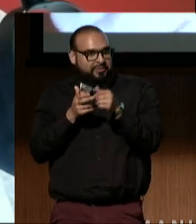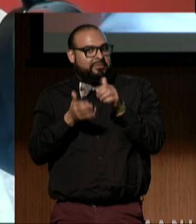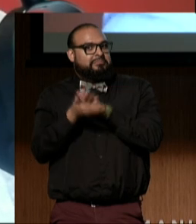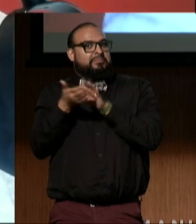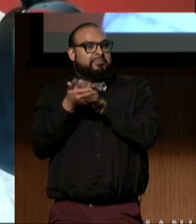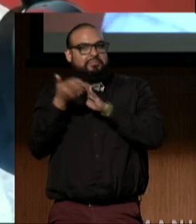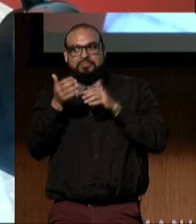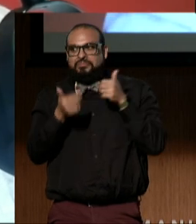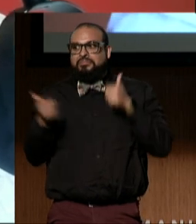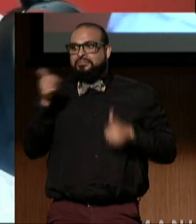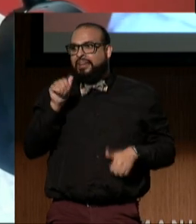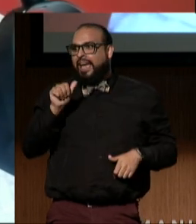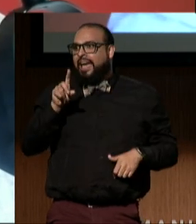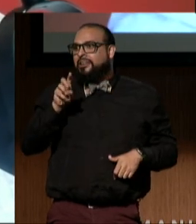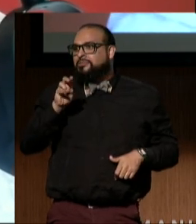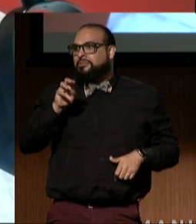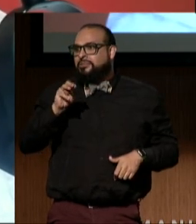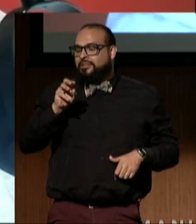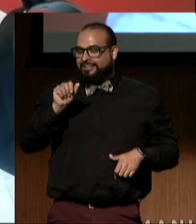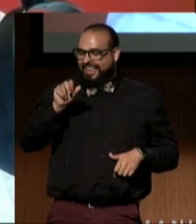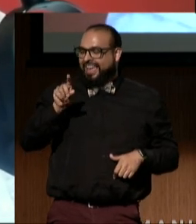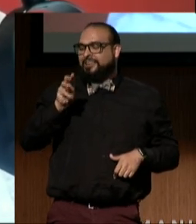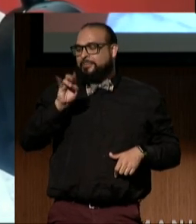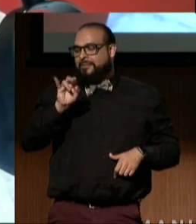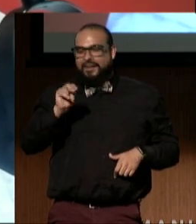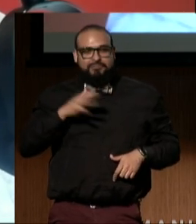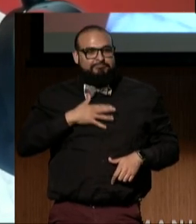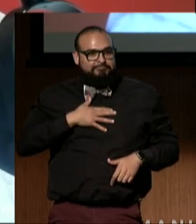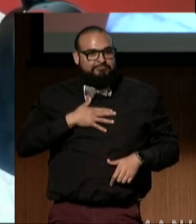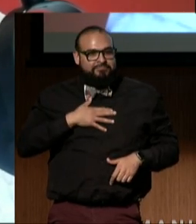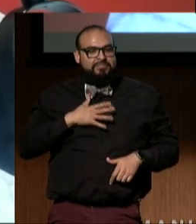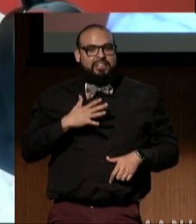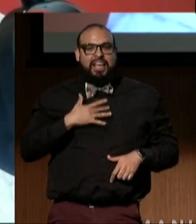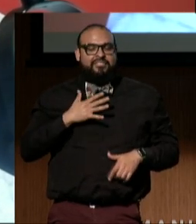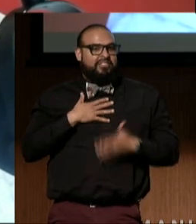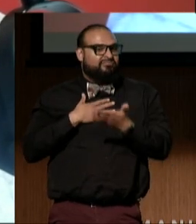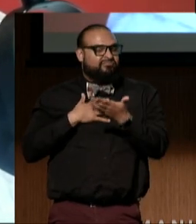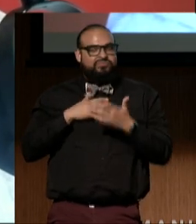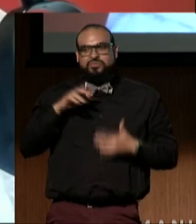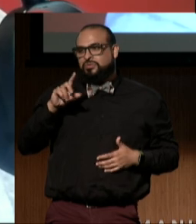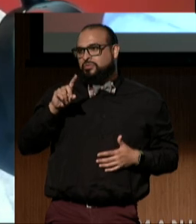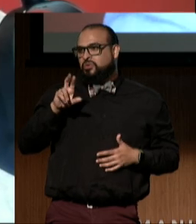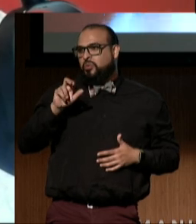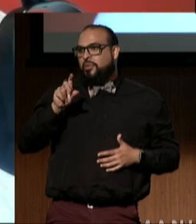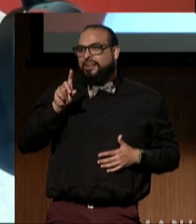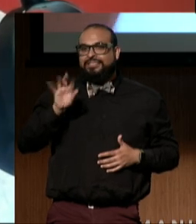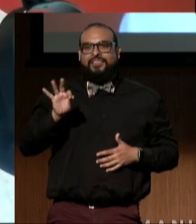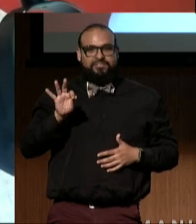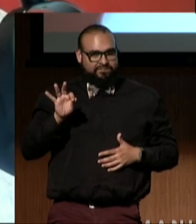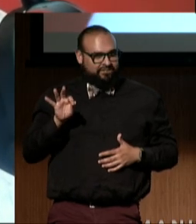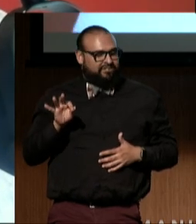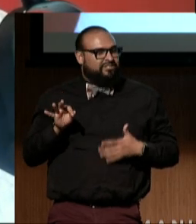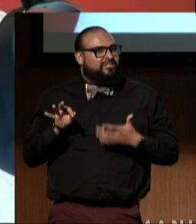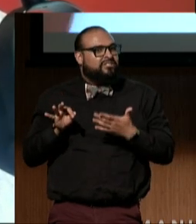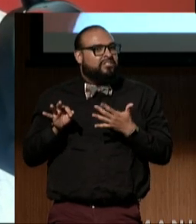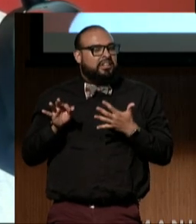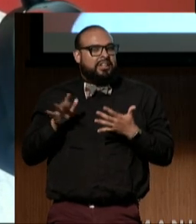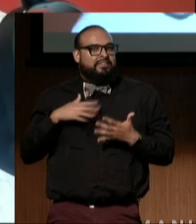This is how much I've always held DREDF in.... just in my heart,